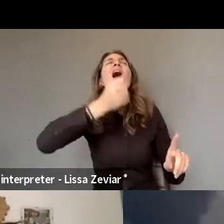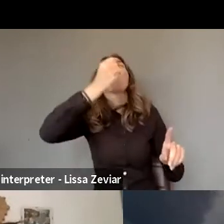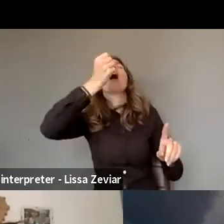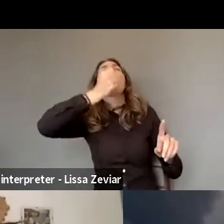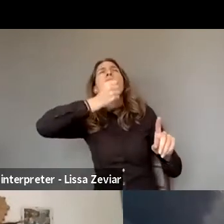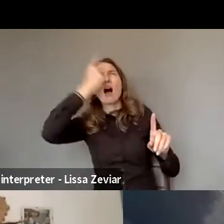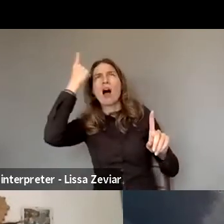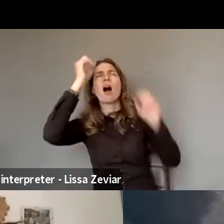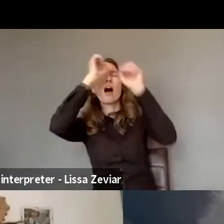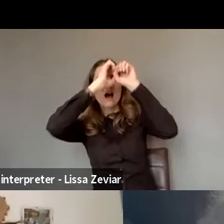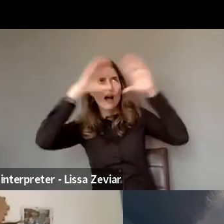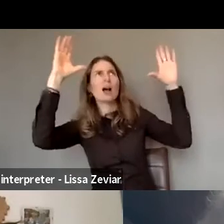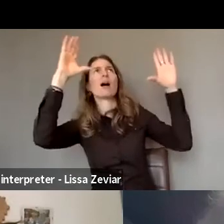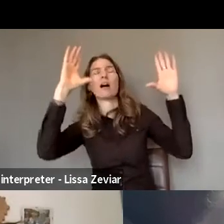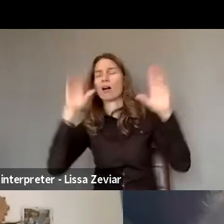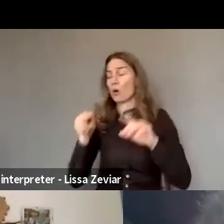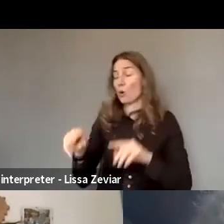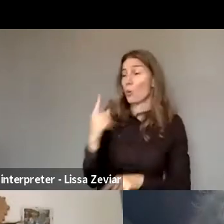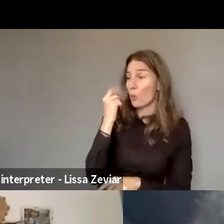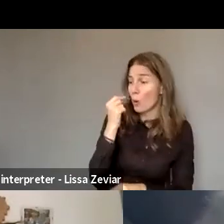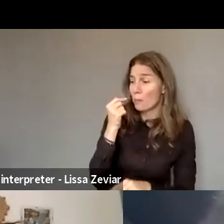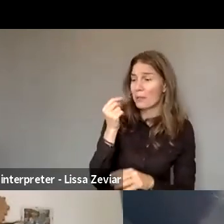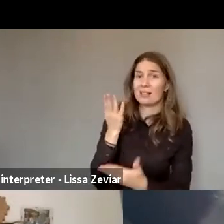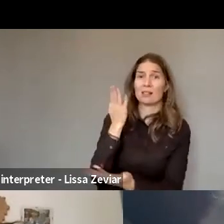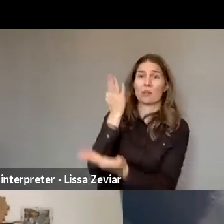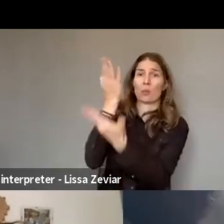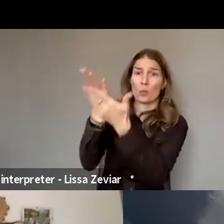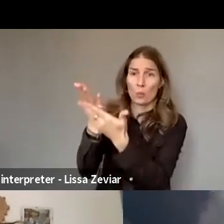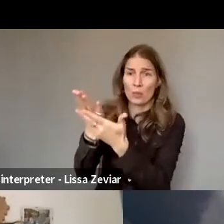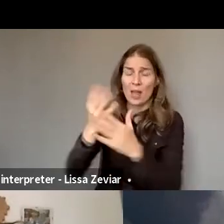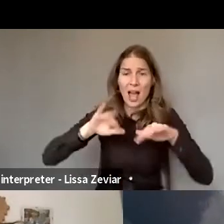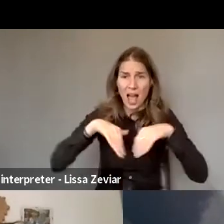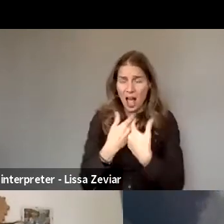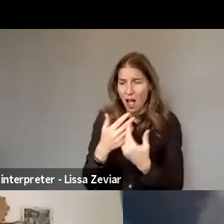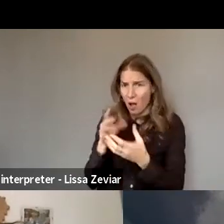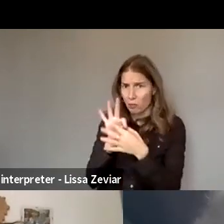to answer to them and to be quite benevolent.